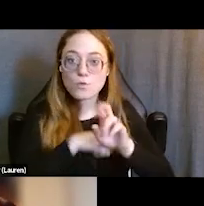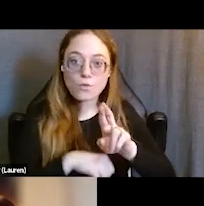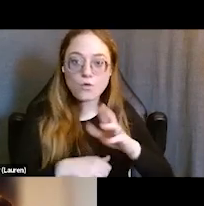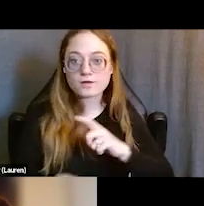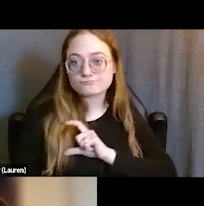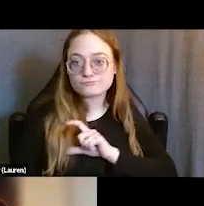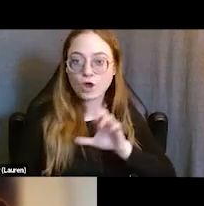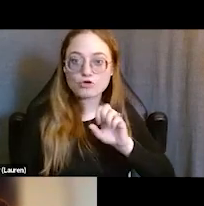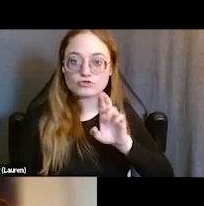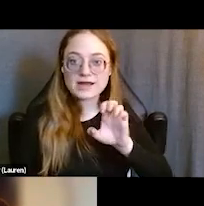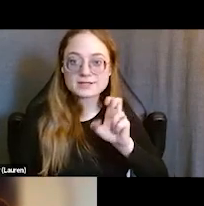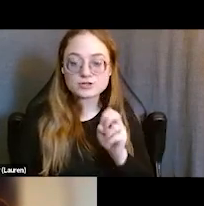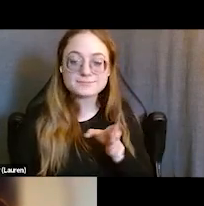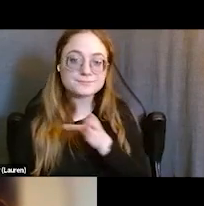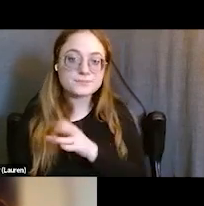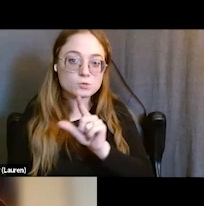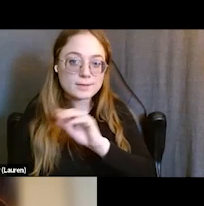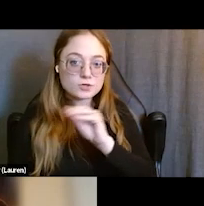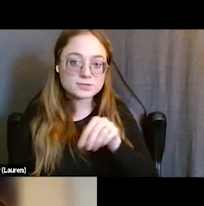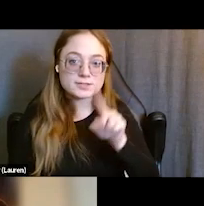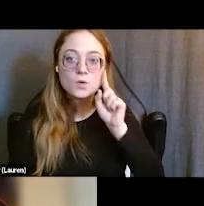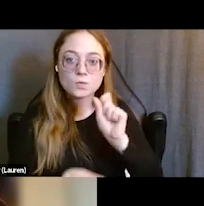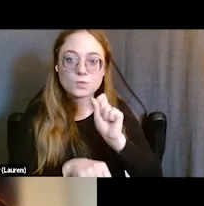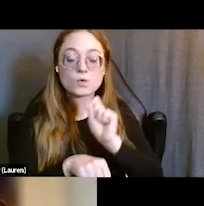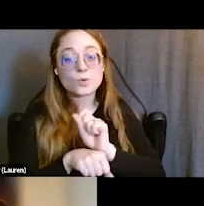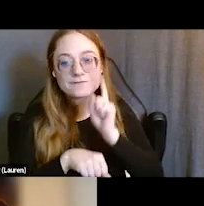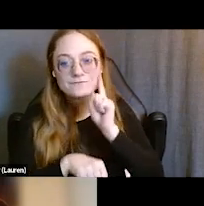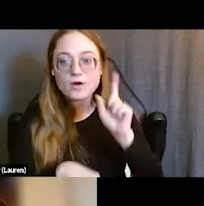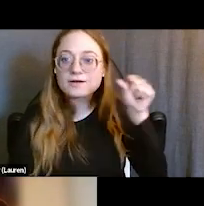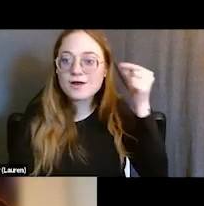and about 20% work for a government or policy entity.